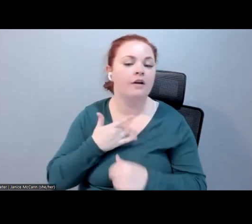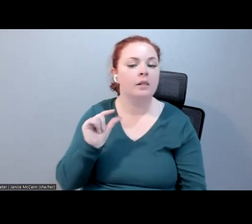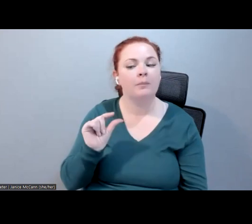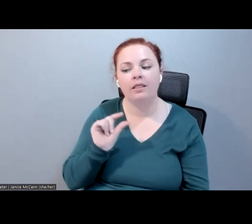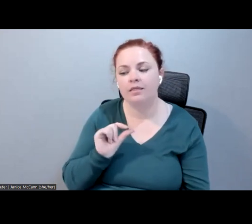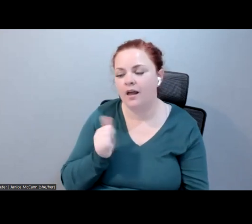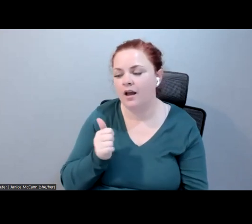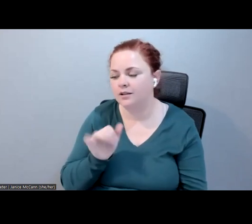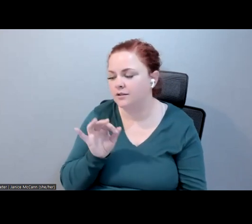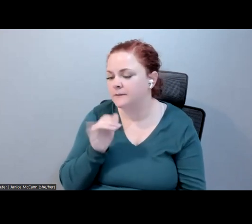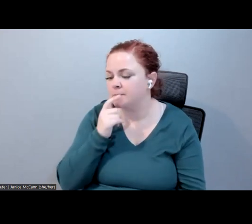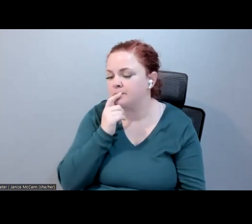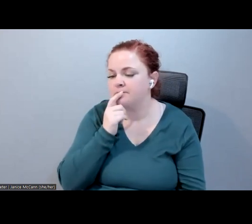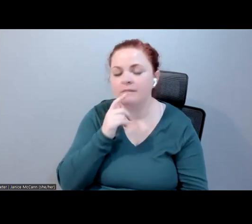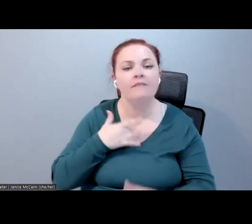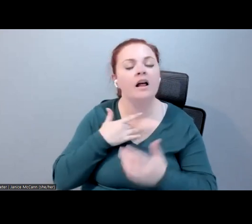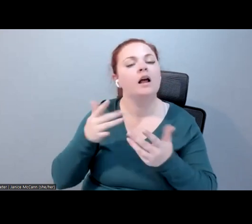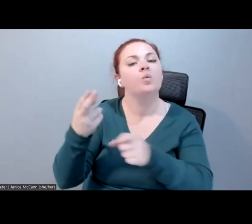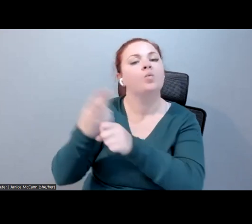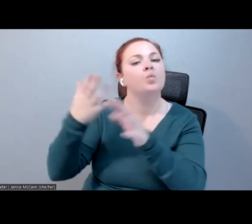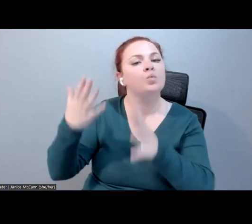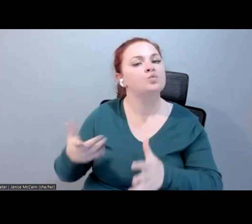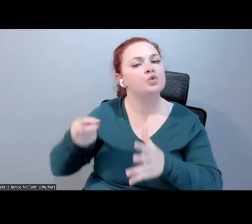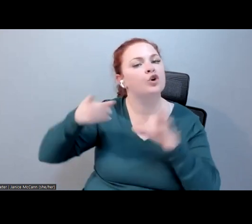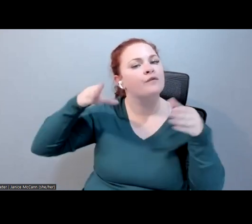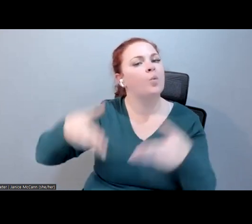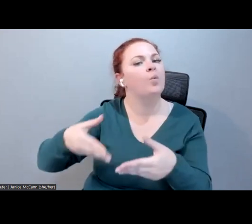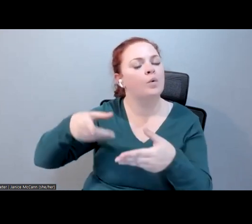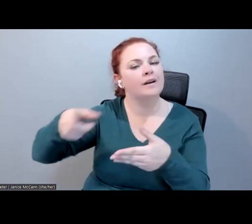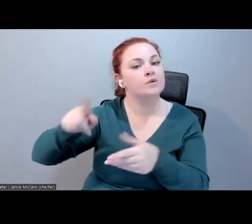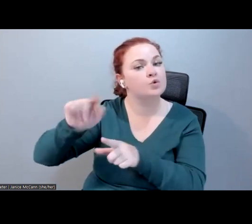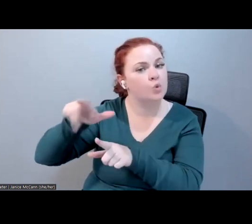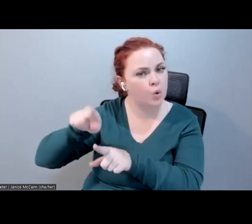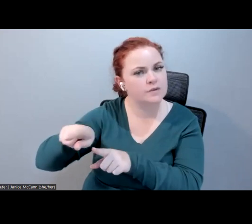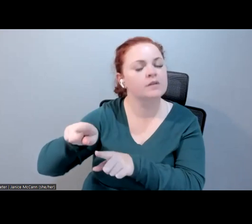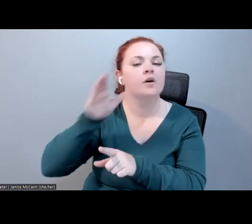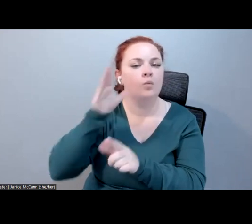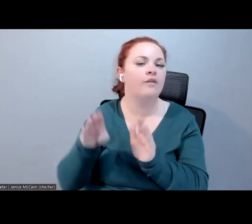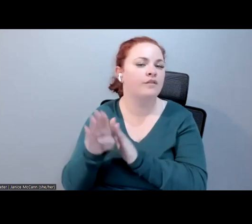user-focused tools are going to get developed faster than the